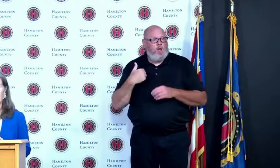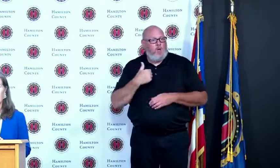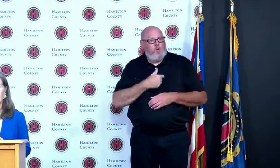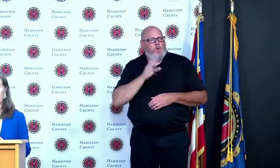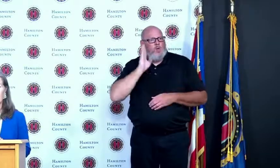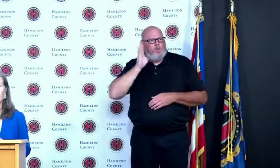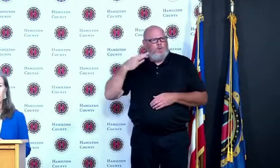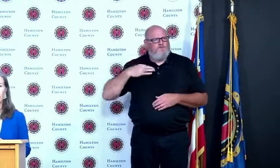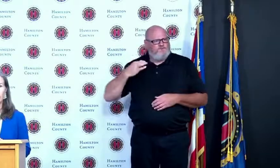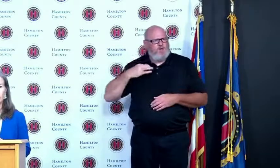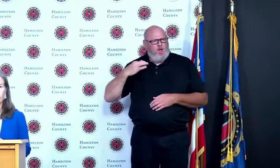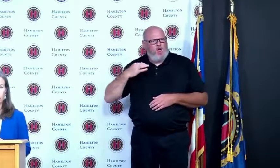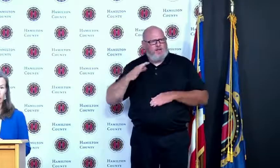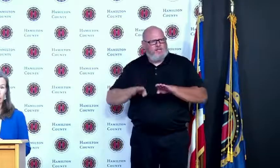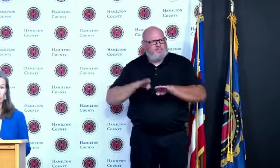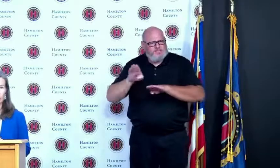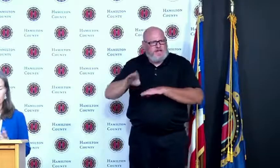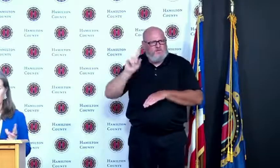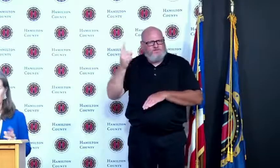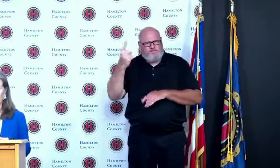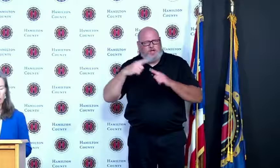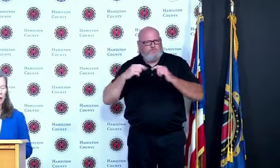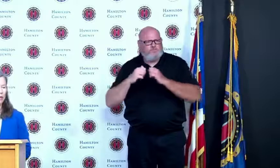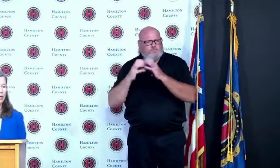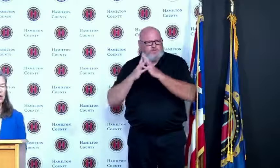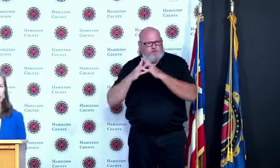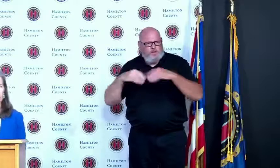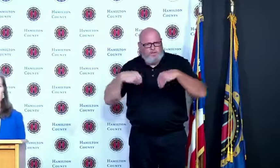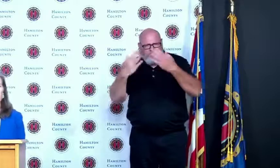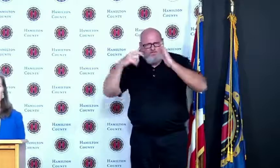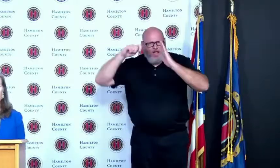if the need were were there so just want to offer that as an anecdote